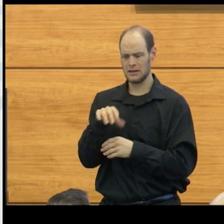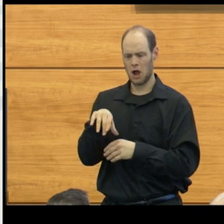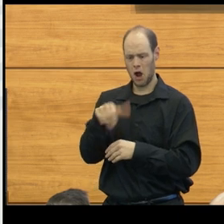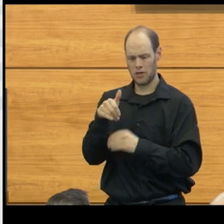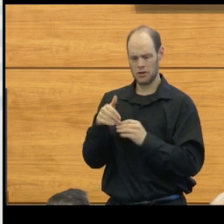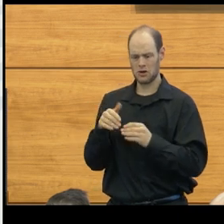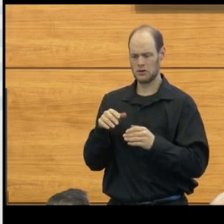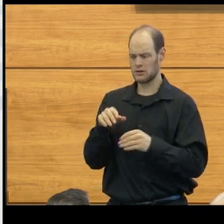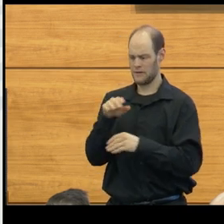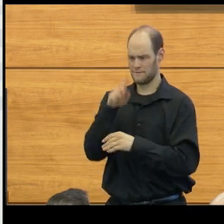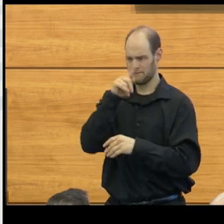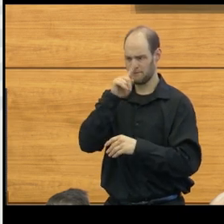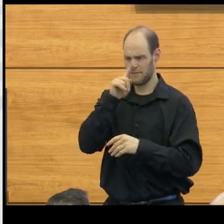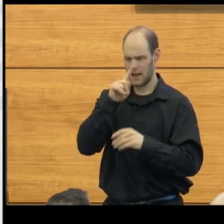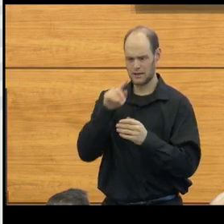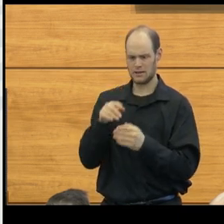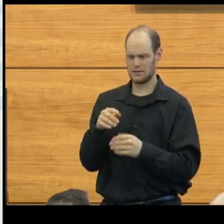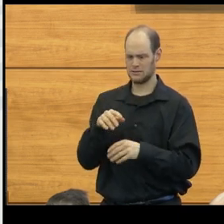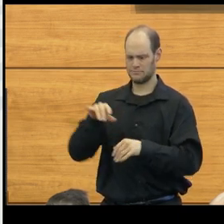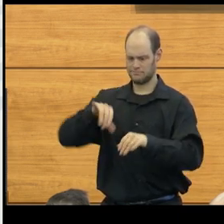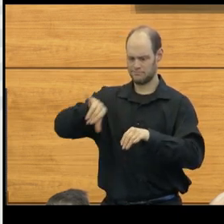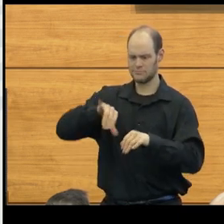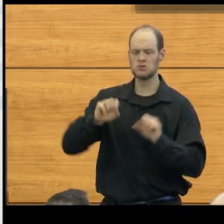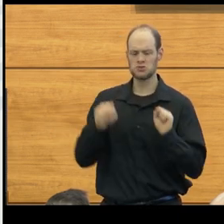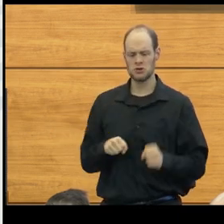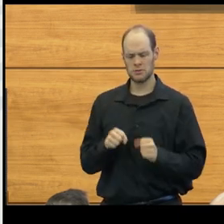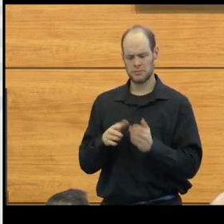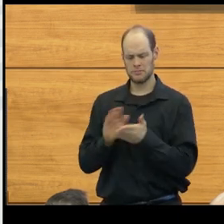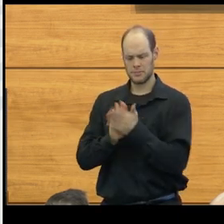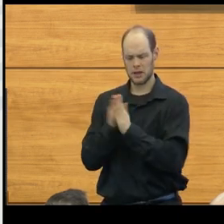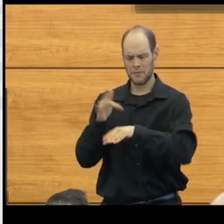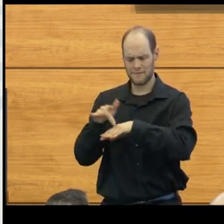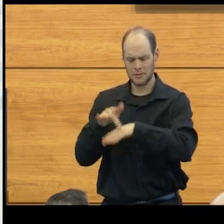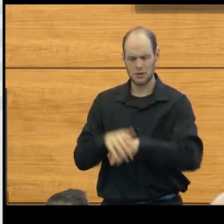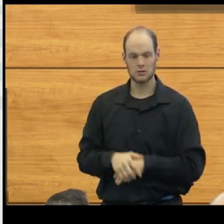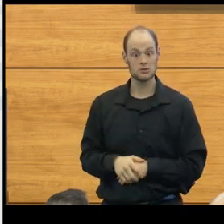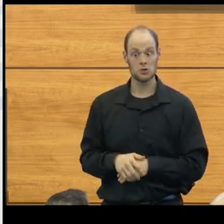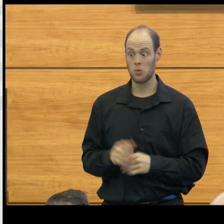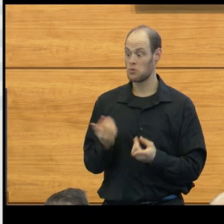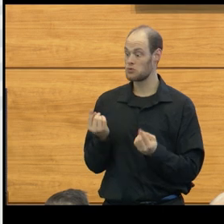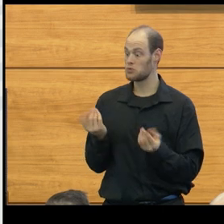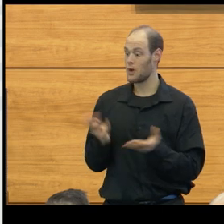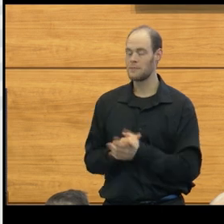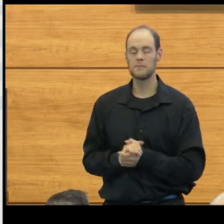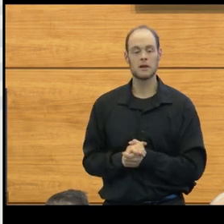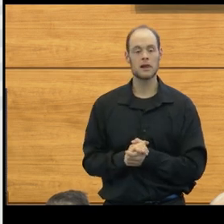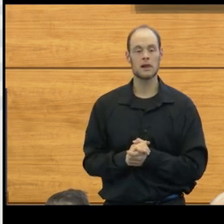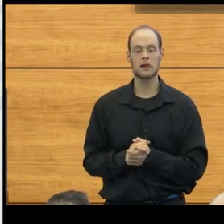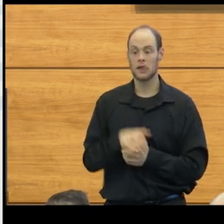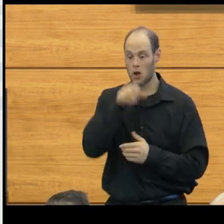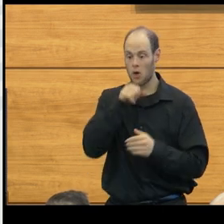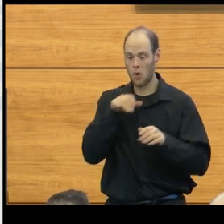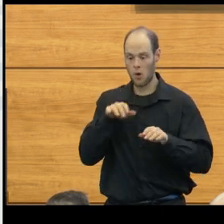synthetic substance could be available. What did he do? He went through the old fashioned system.